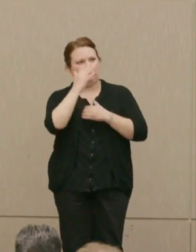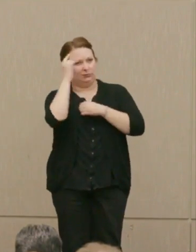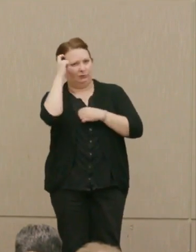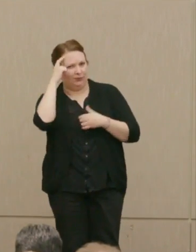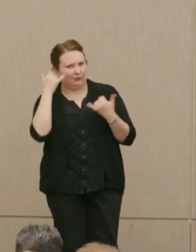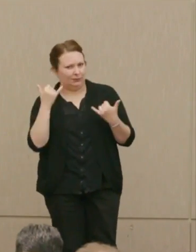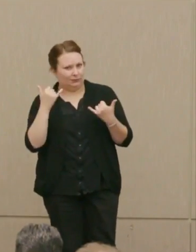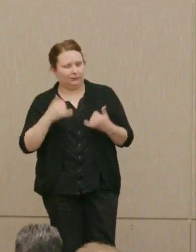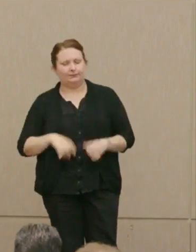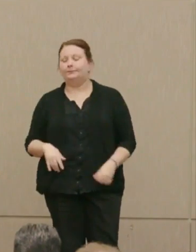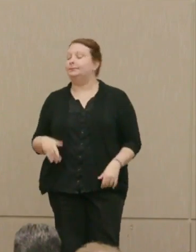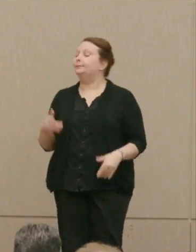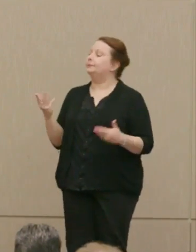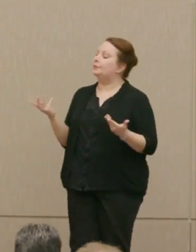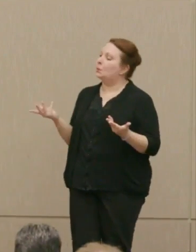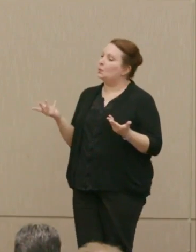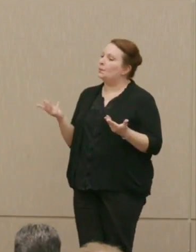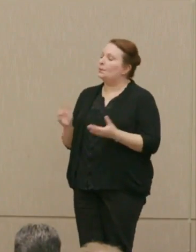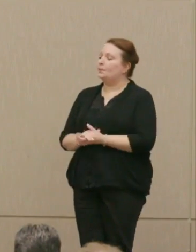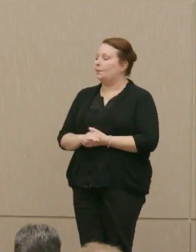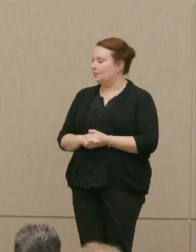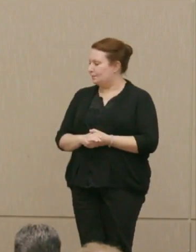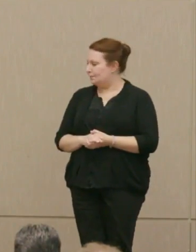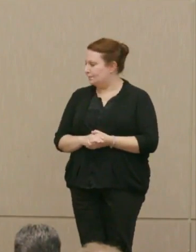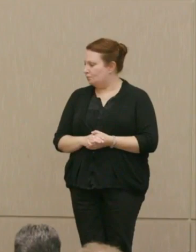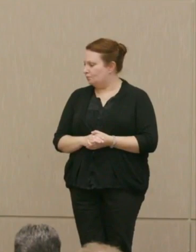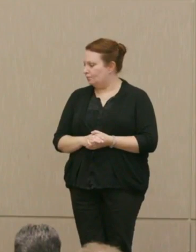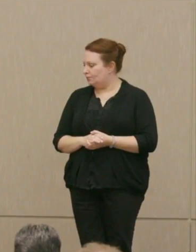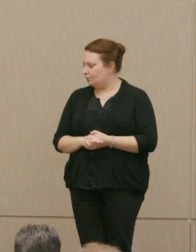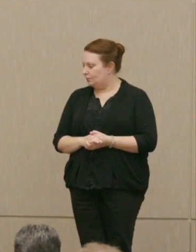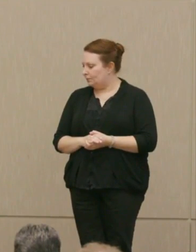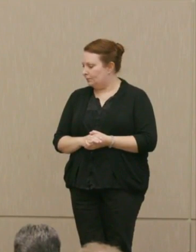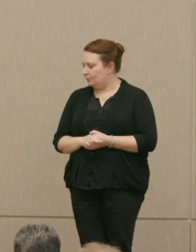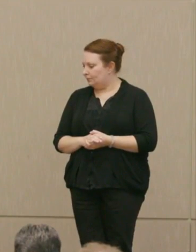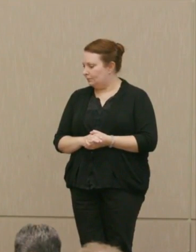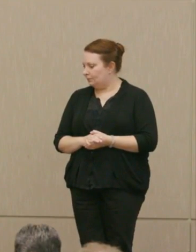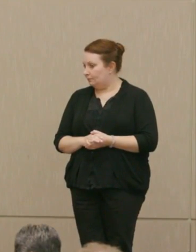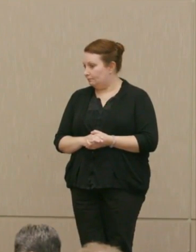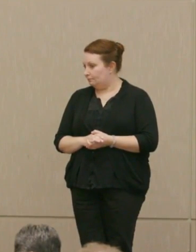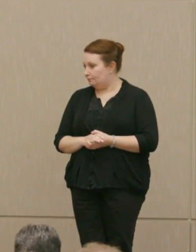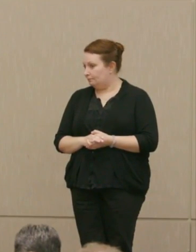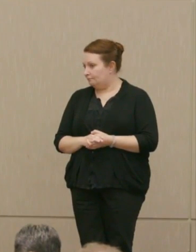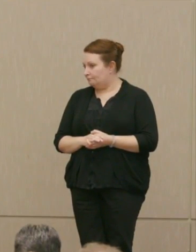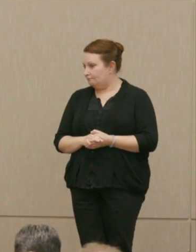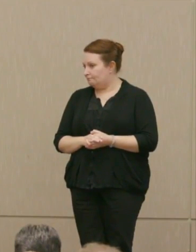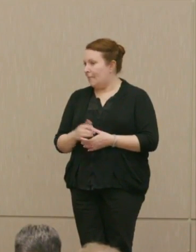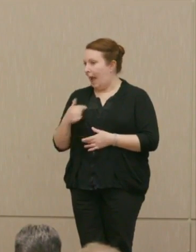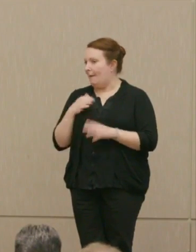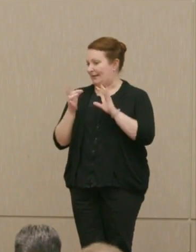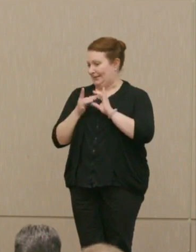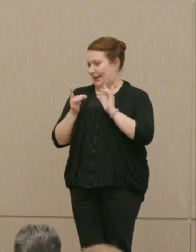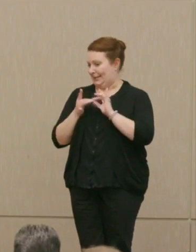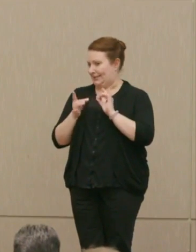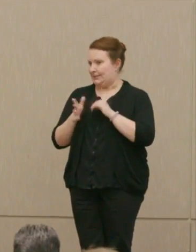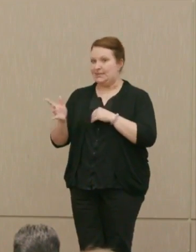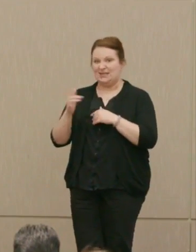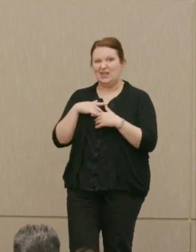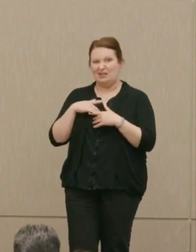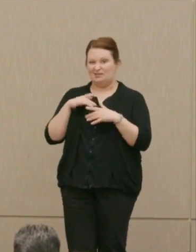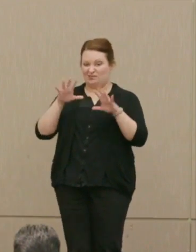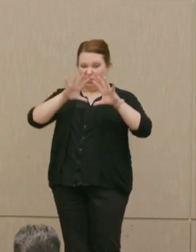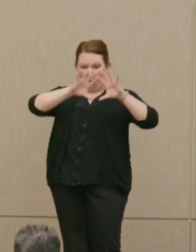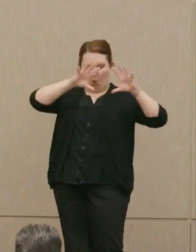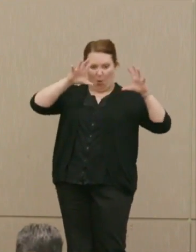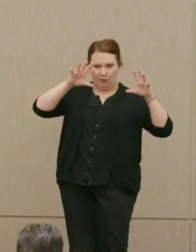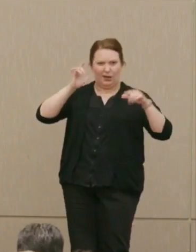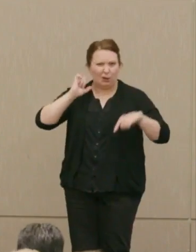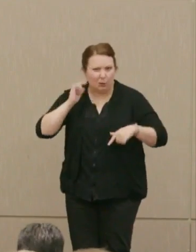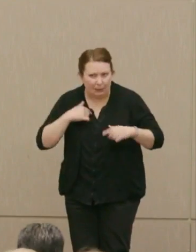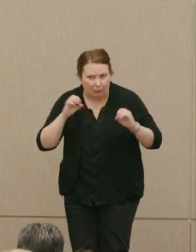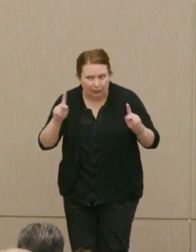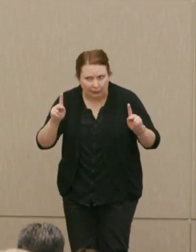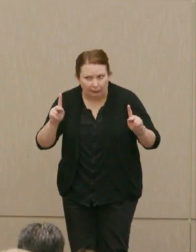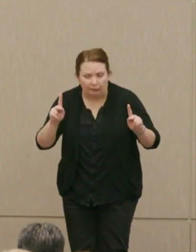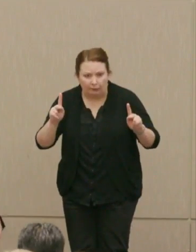Dr. Ellsberg: Well, , secrecy, [Surant 00:39:02], can you hear me?